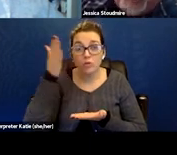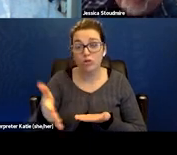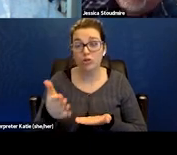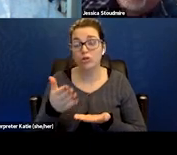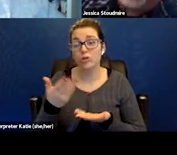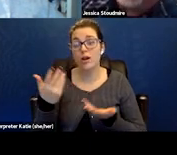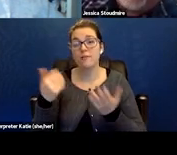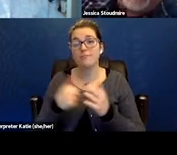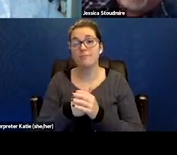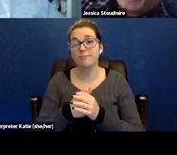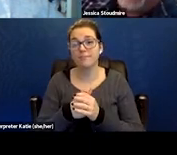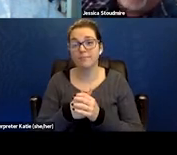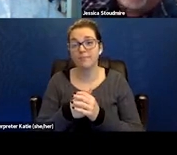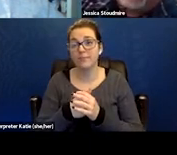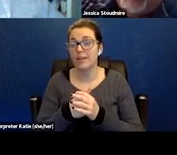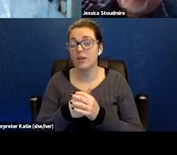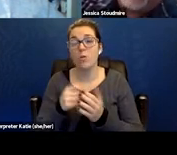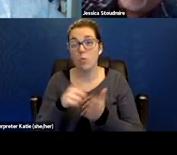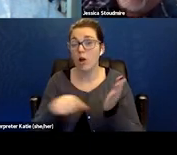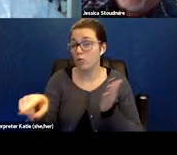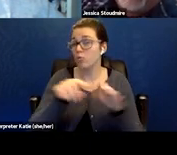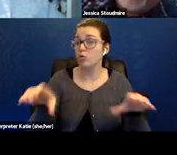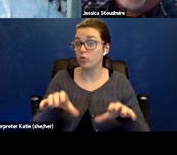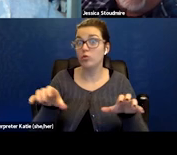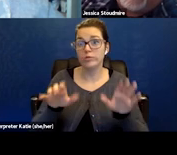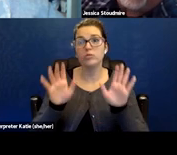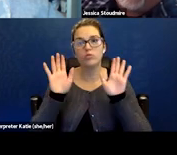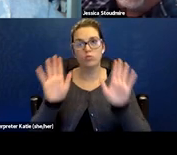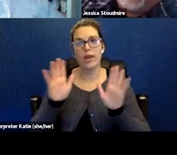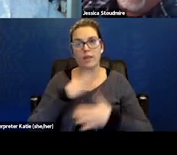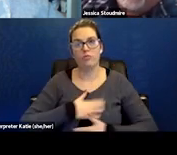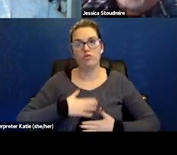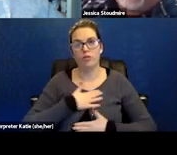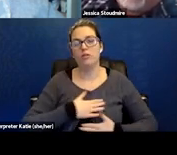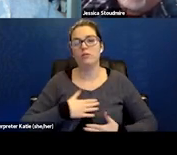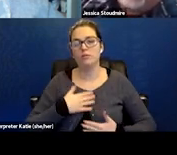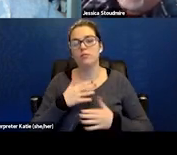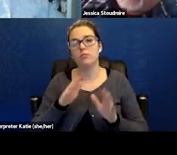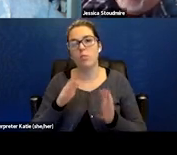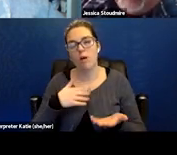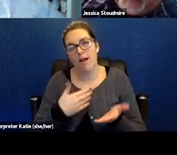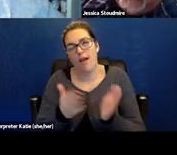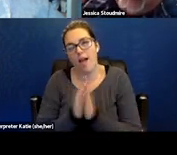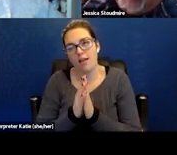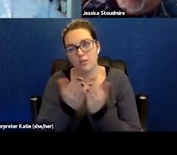What you guys do is greatly appreciated and please, just understand that you know,